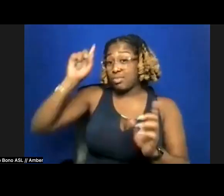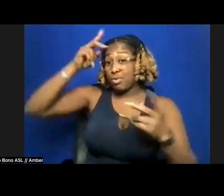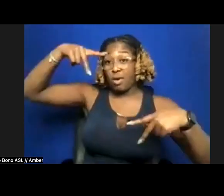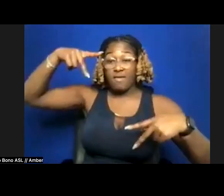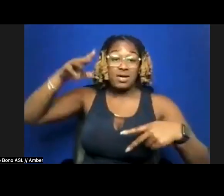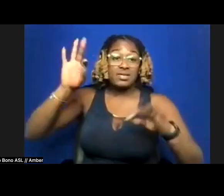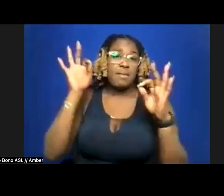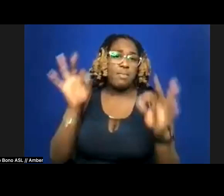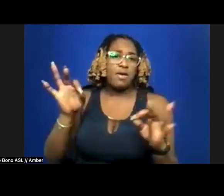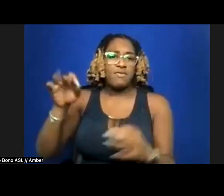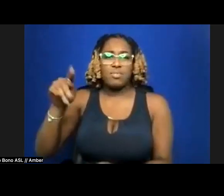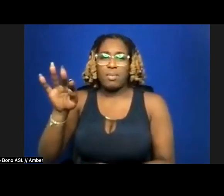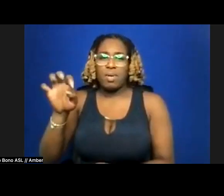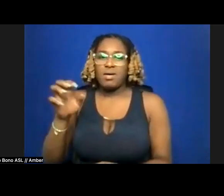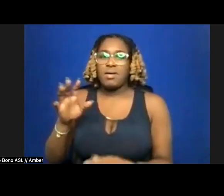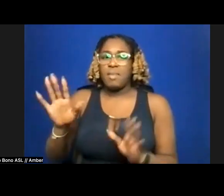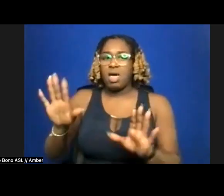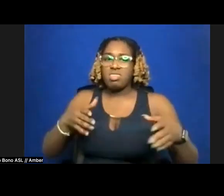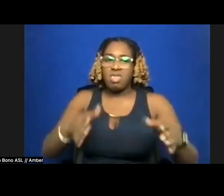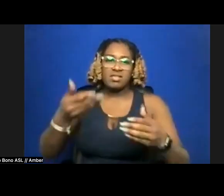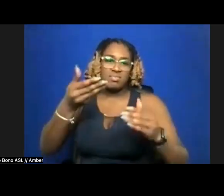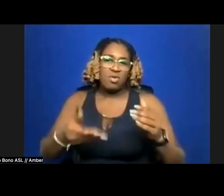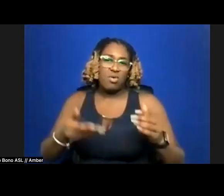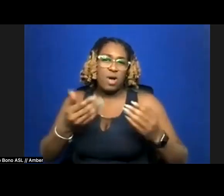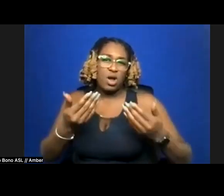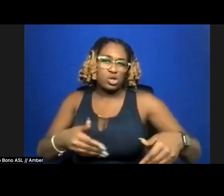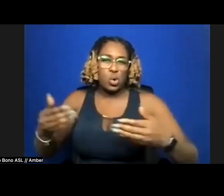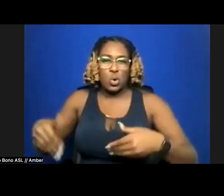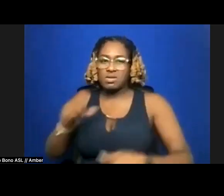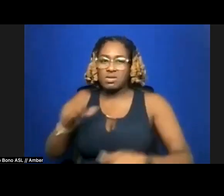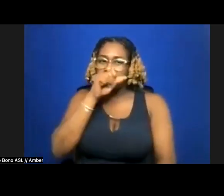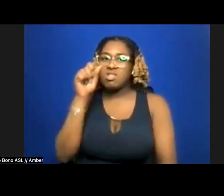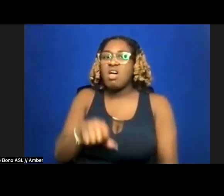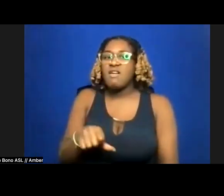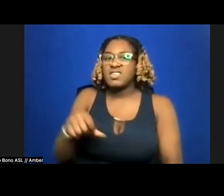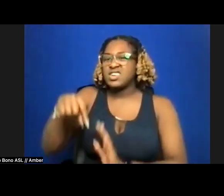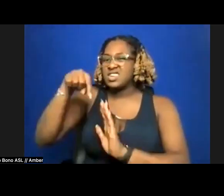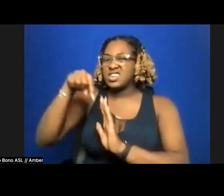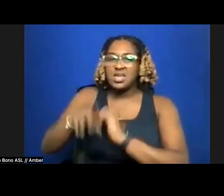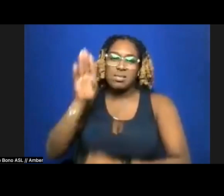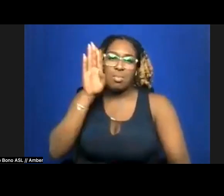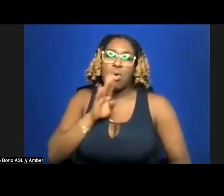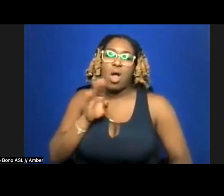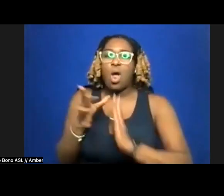is bred below the hemline of my shorts, and I love them. Deep brown, oiled with sun, sweat,